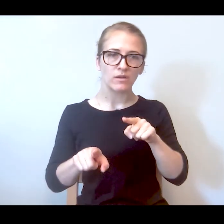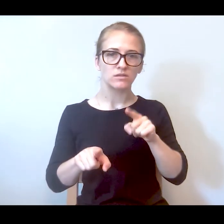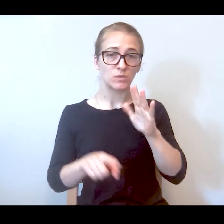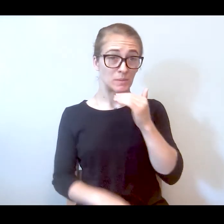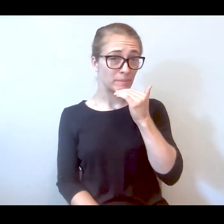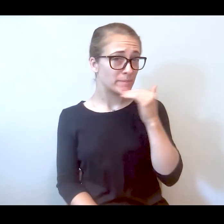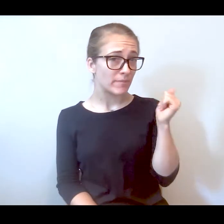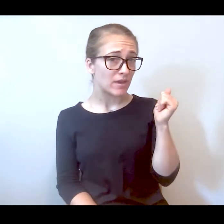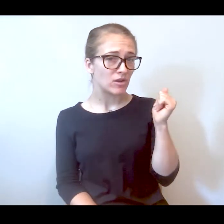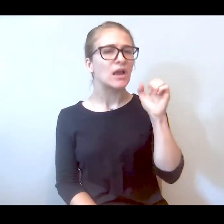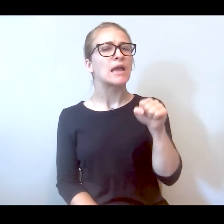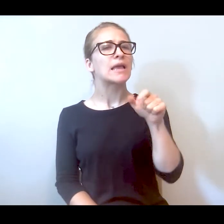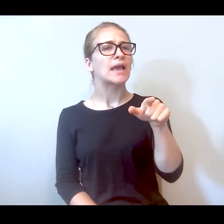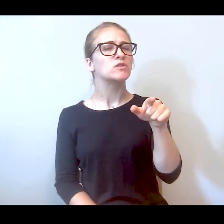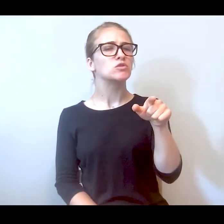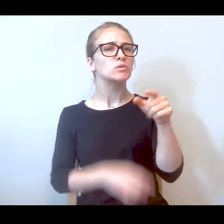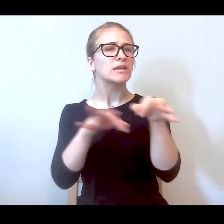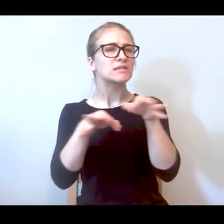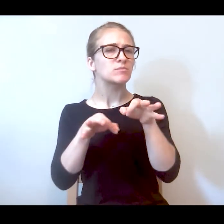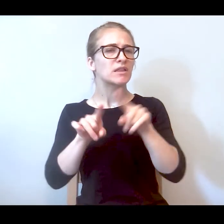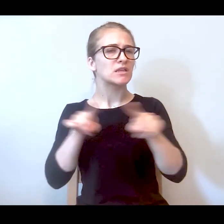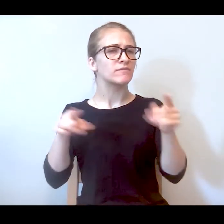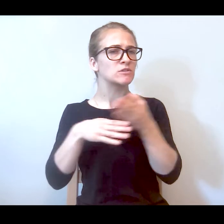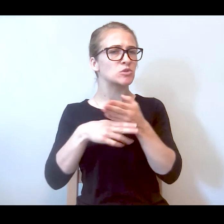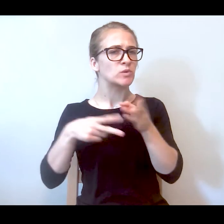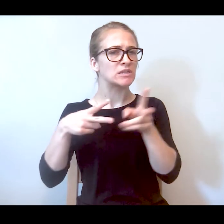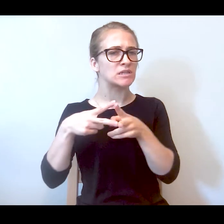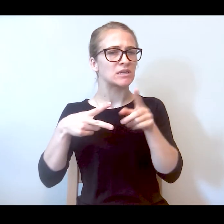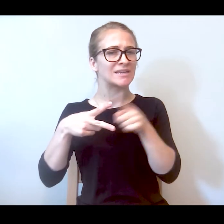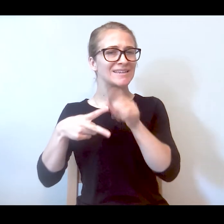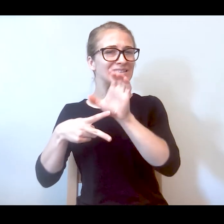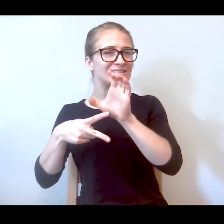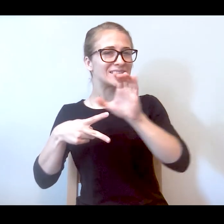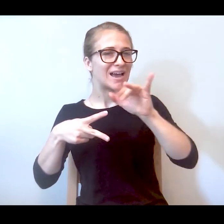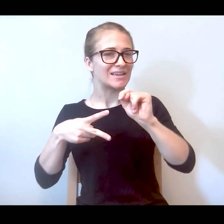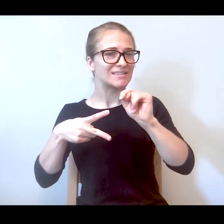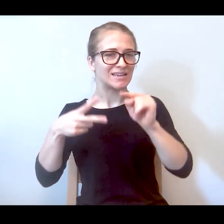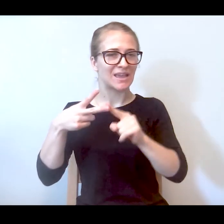Can you make the distinct between CCIT and Be Heard